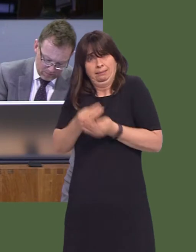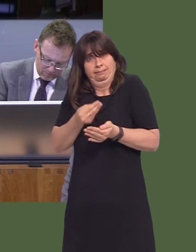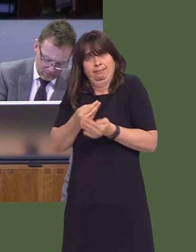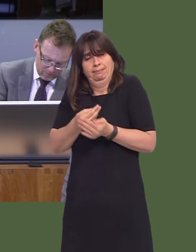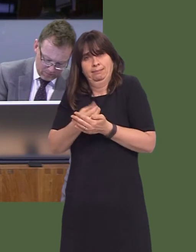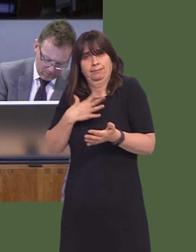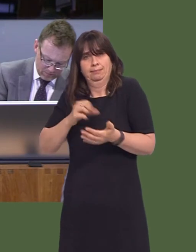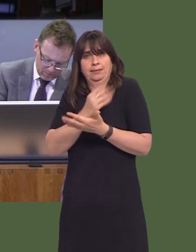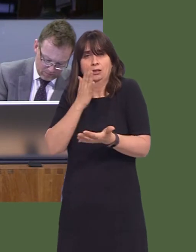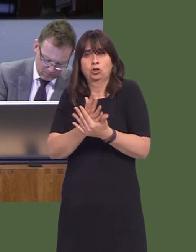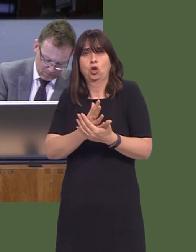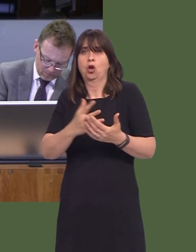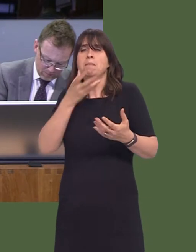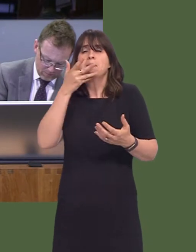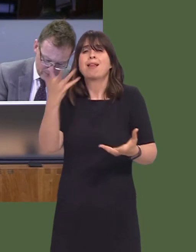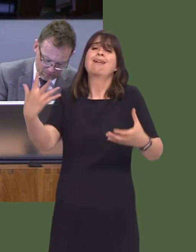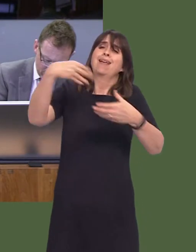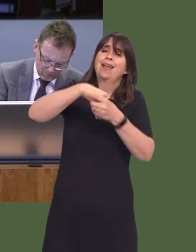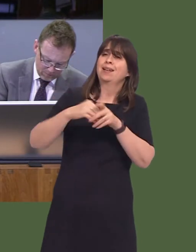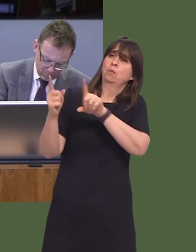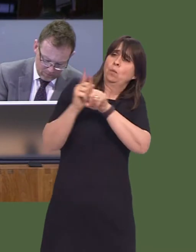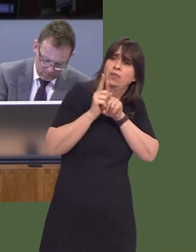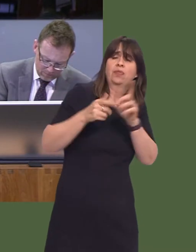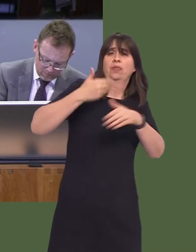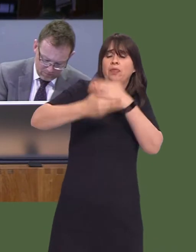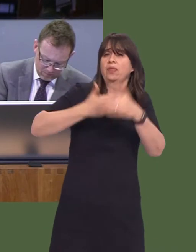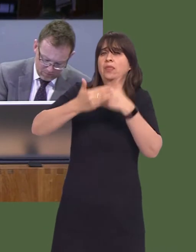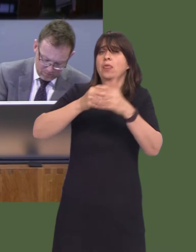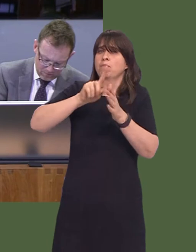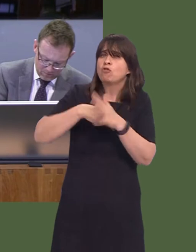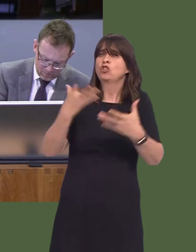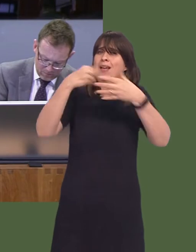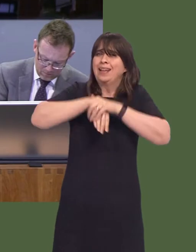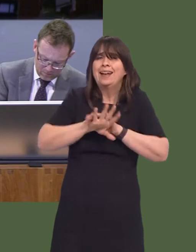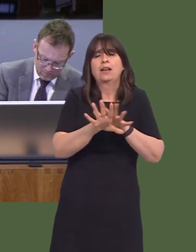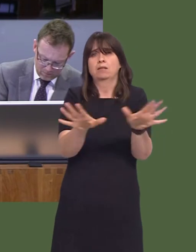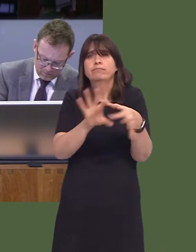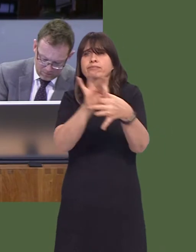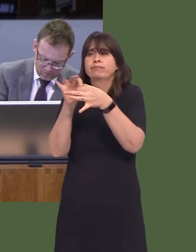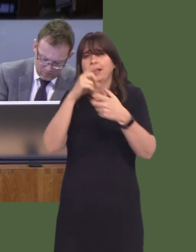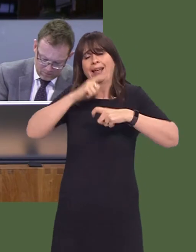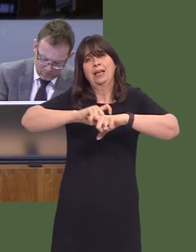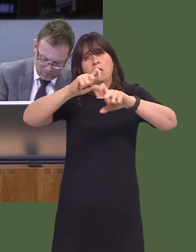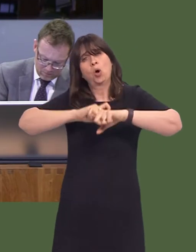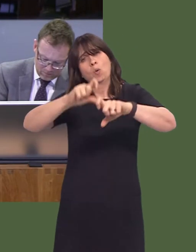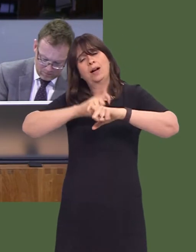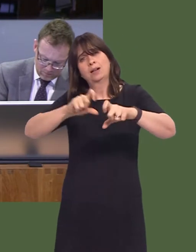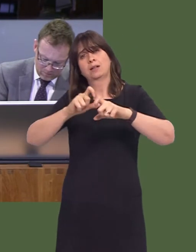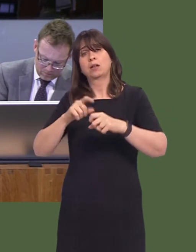in the local community and become self-sustaining. Will you work with your Secretaries of health,